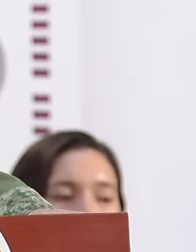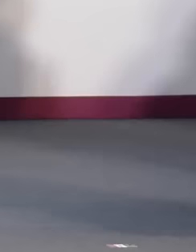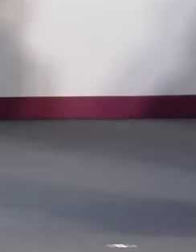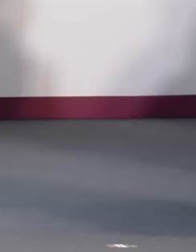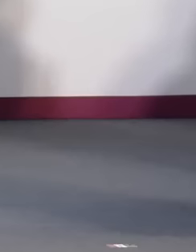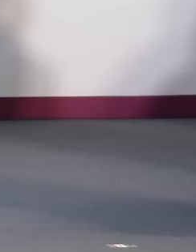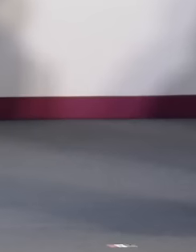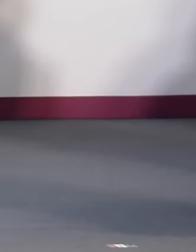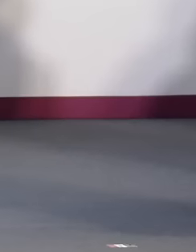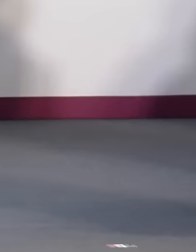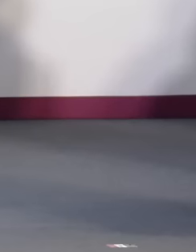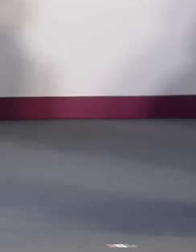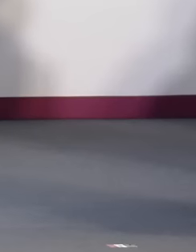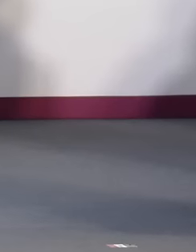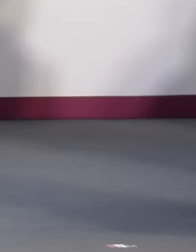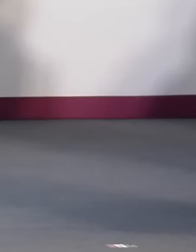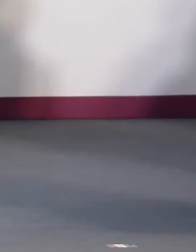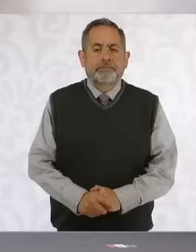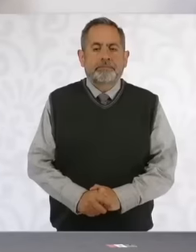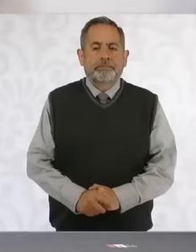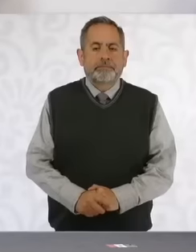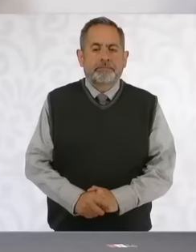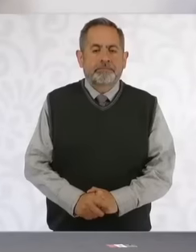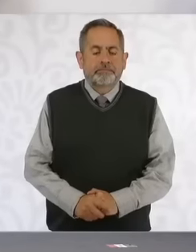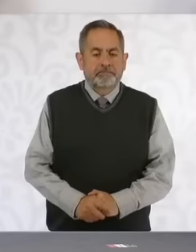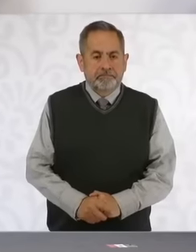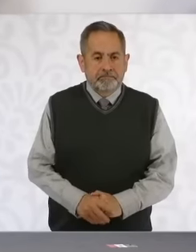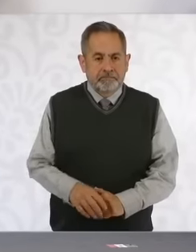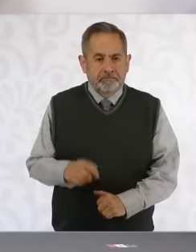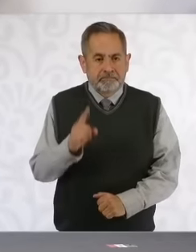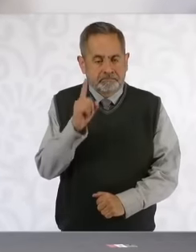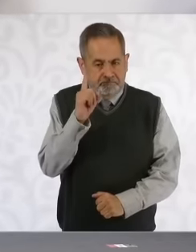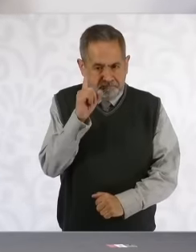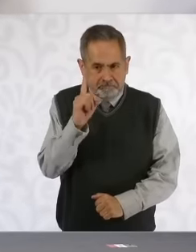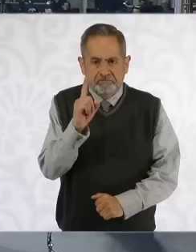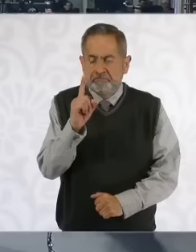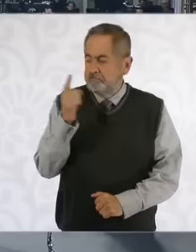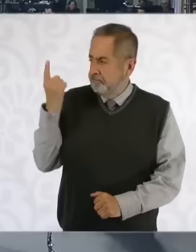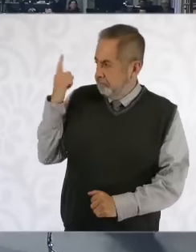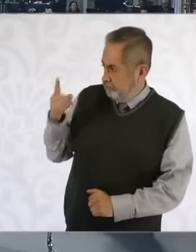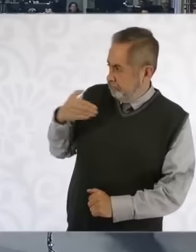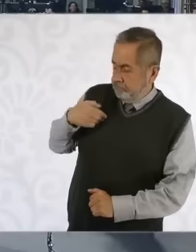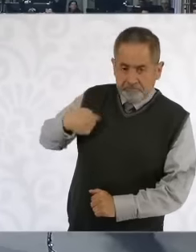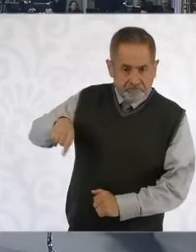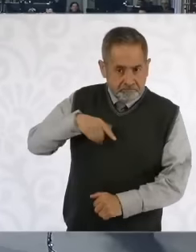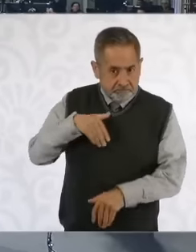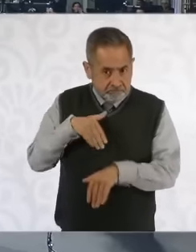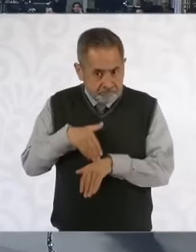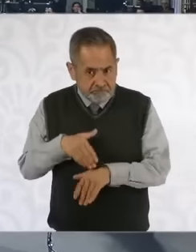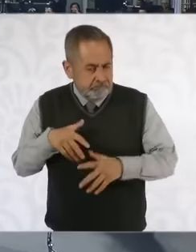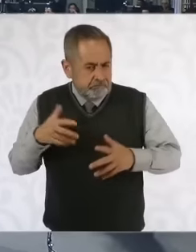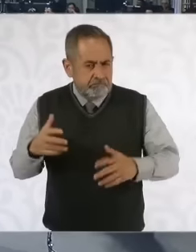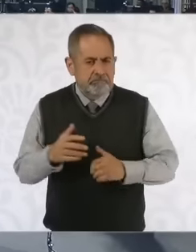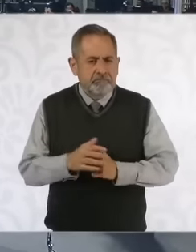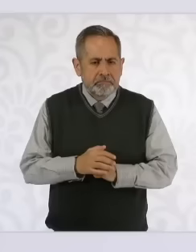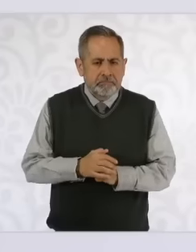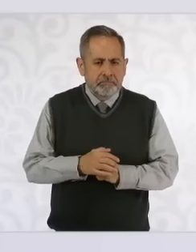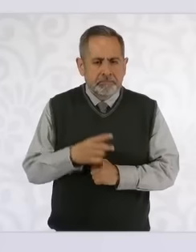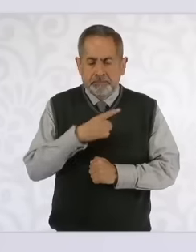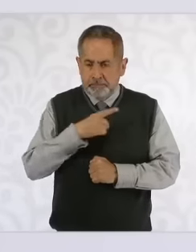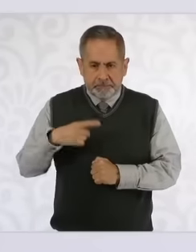the law. The instruction that we have received and we also have to do it by law